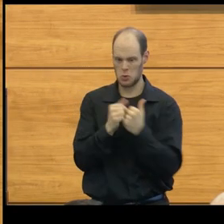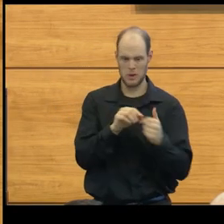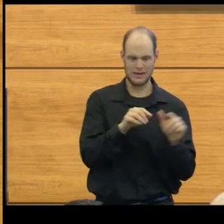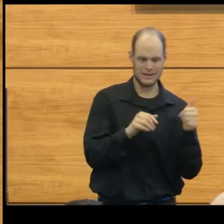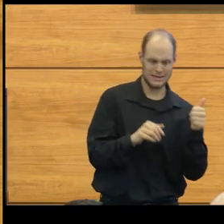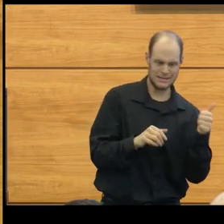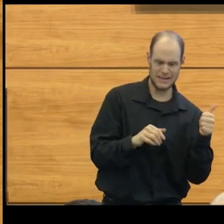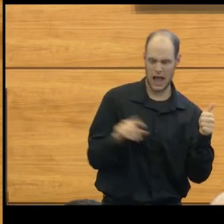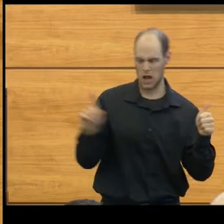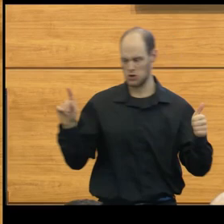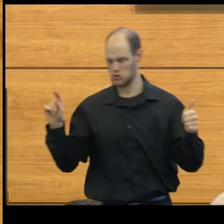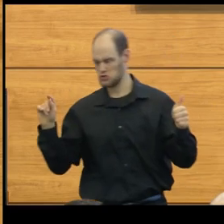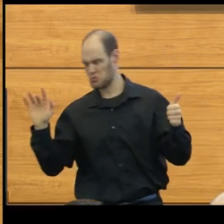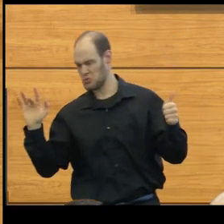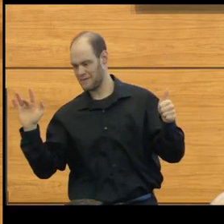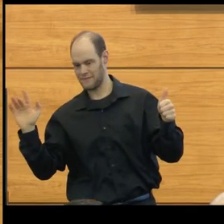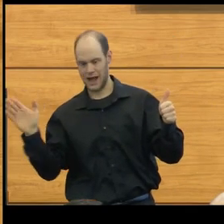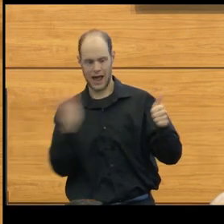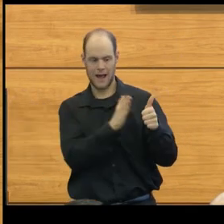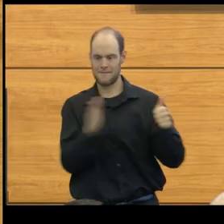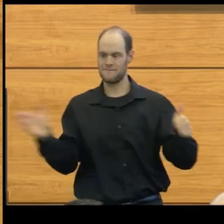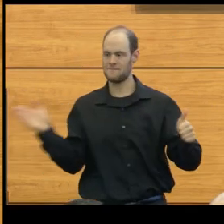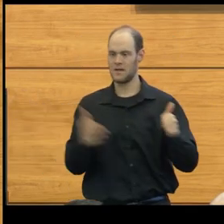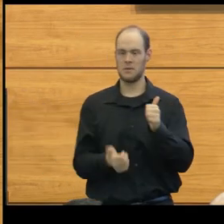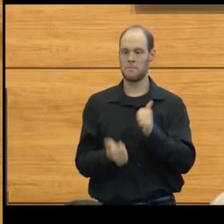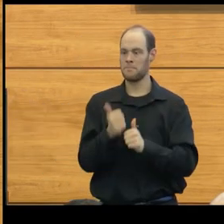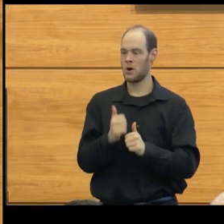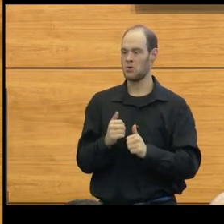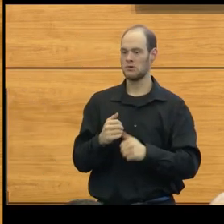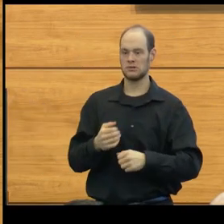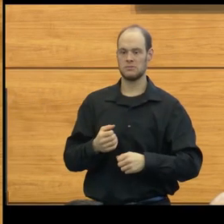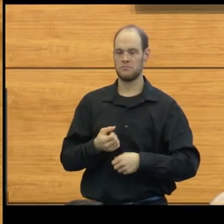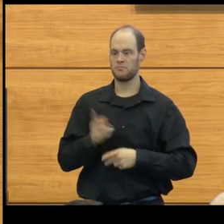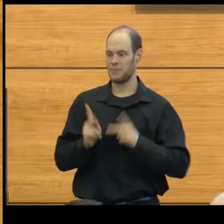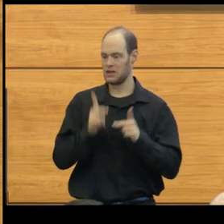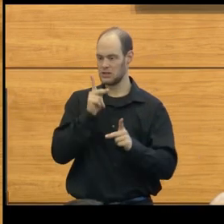and about 20 to 25 that you see most of the symptomatic patients in chiari.